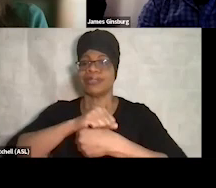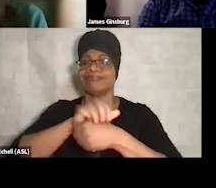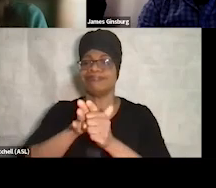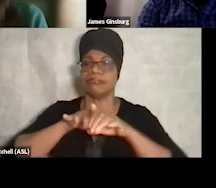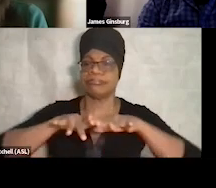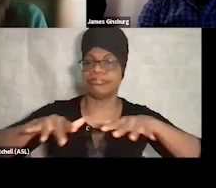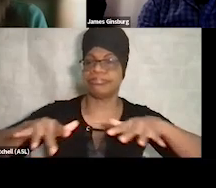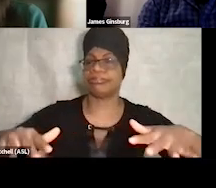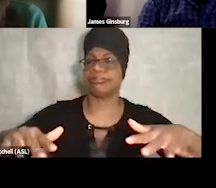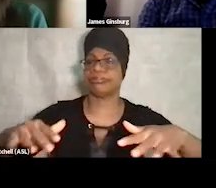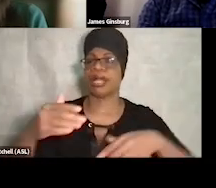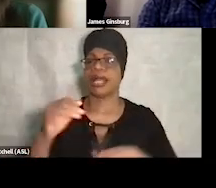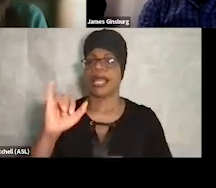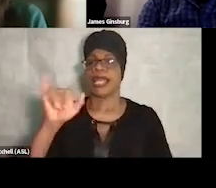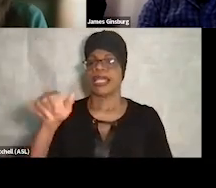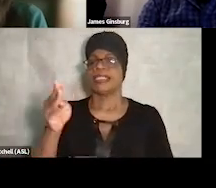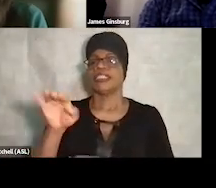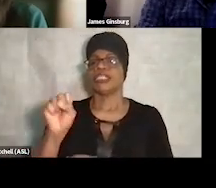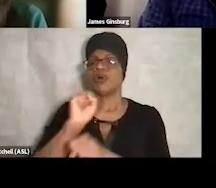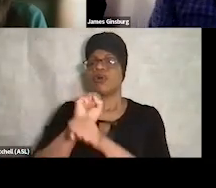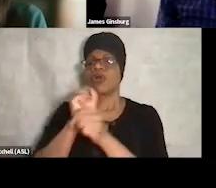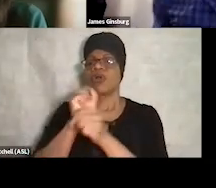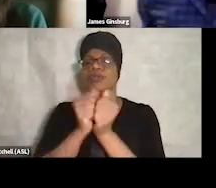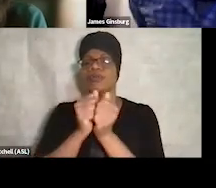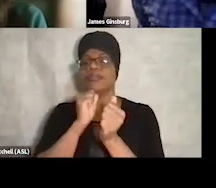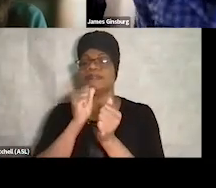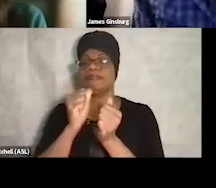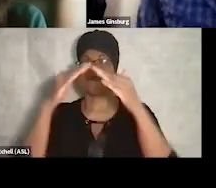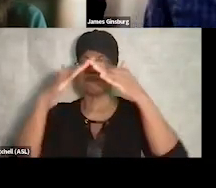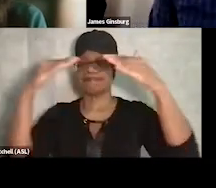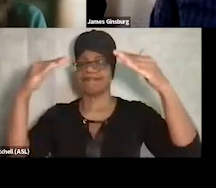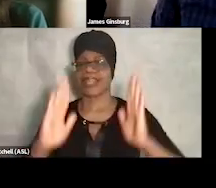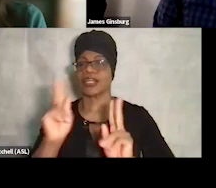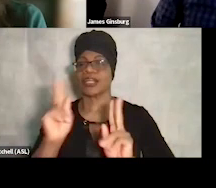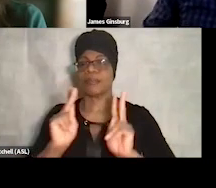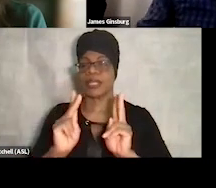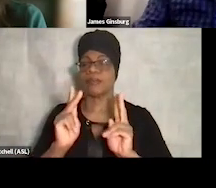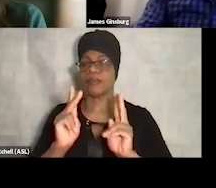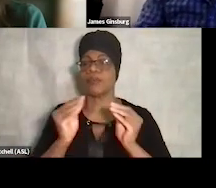Mr. Ginsburg has been working with unhoused persons for over 25 years, including 18 years